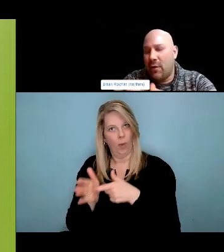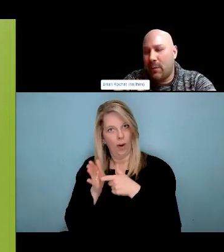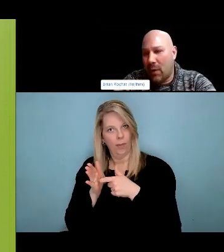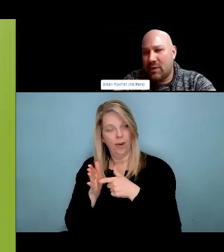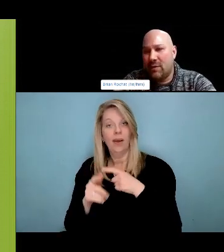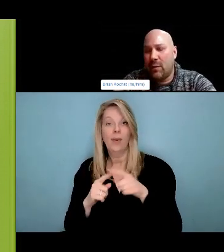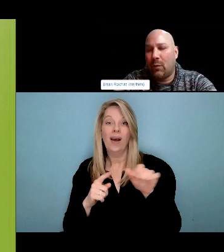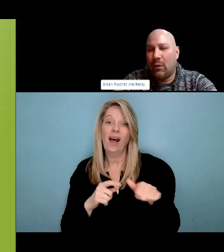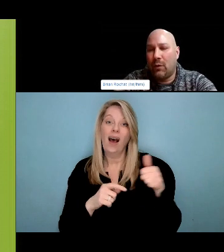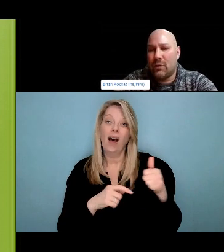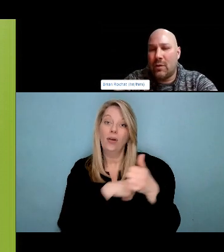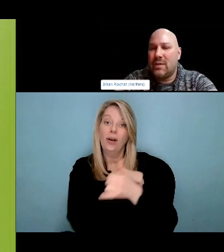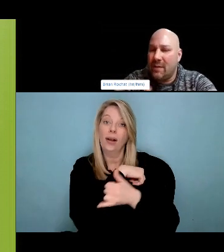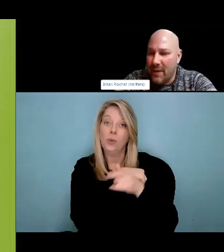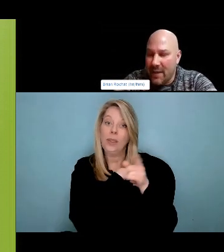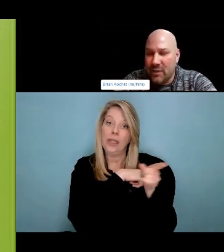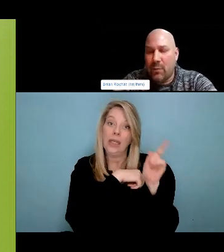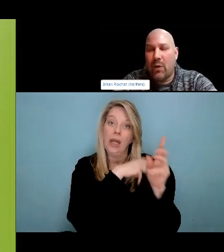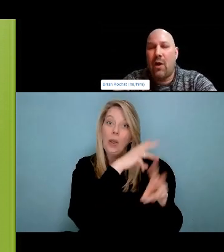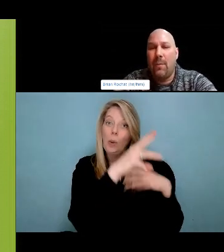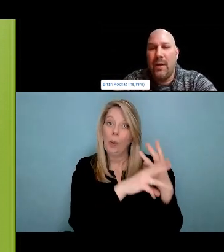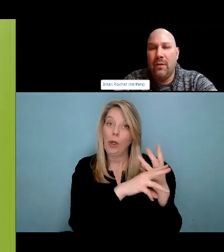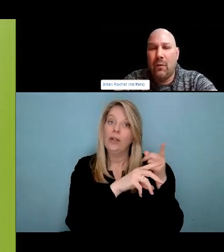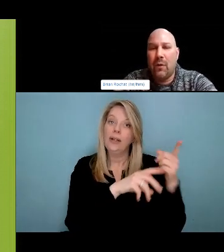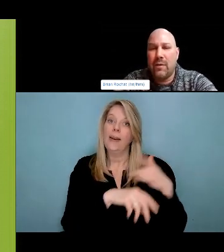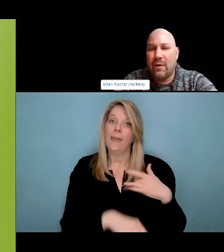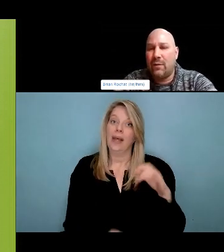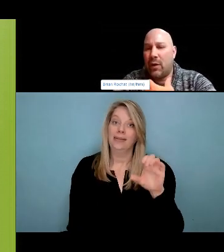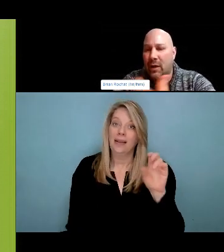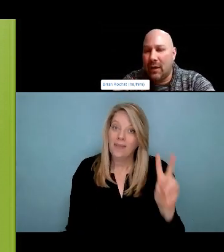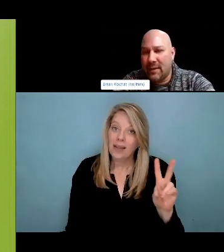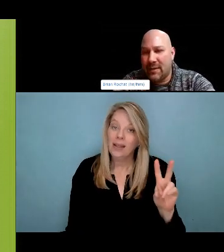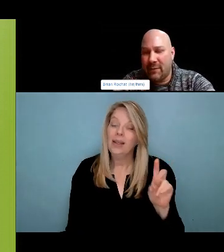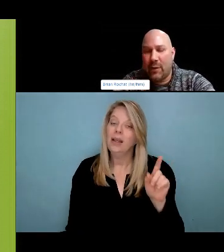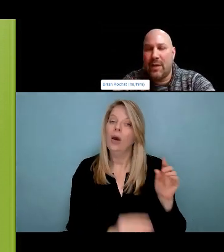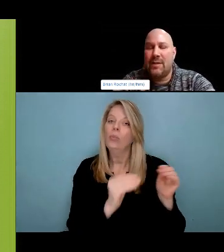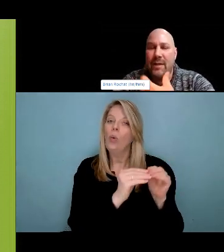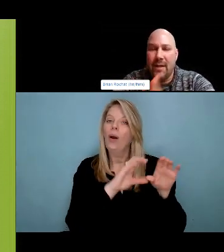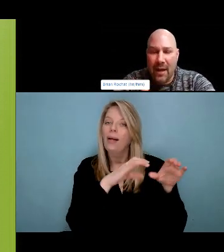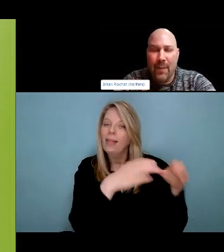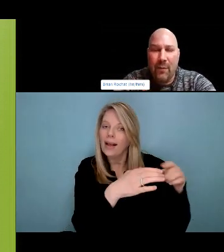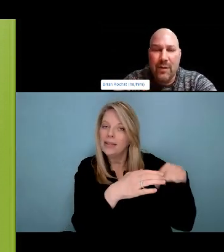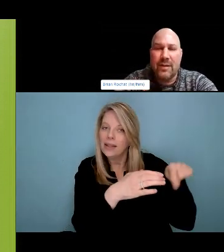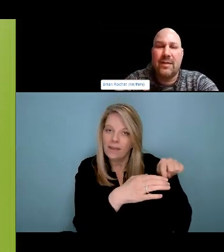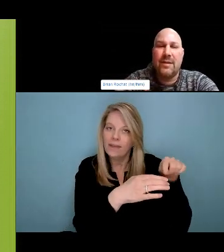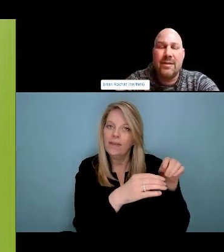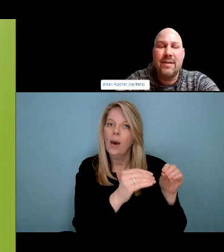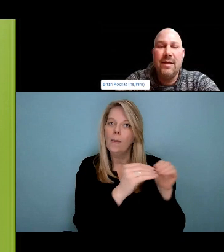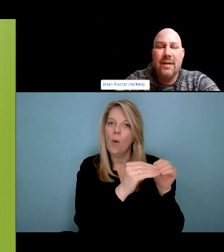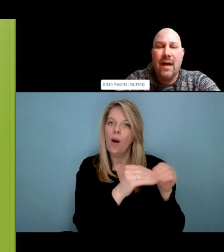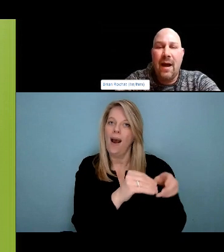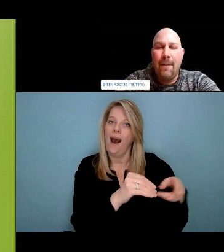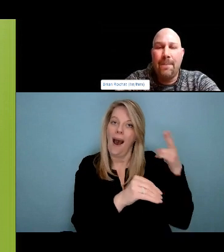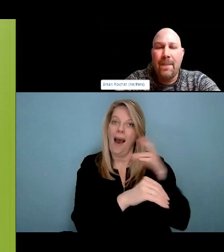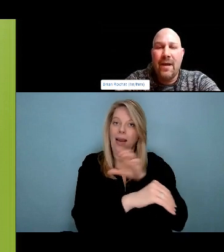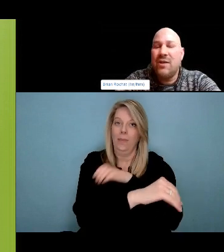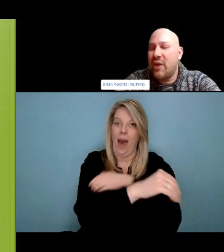Absolutely that's great, Hallie. Yes, harm reduction is about, compassion and kindness and respect. And giving people a safe place to exist and